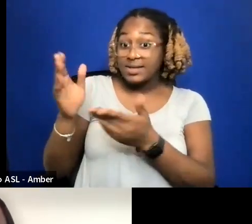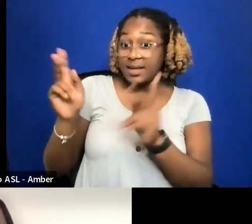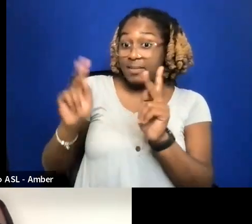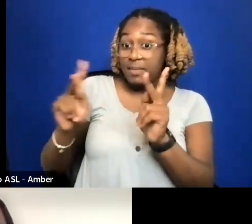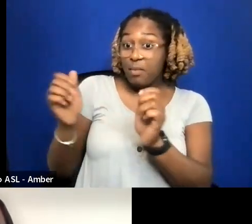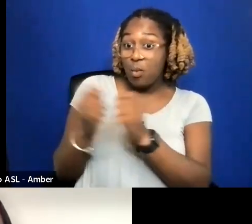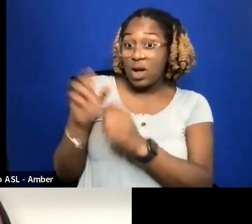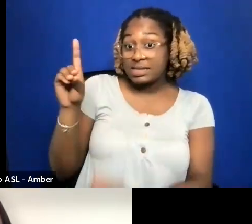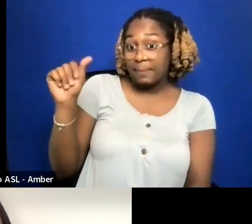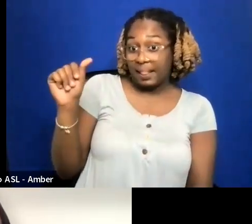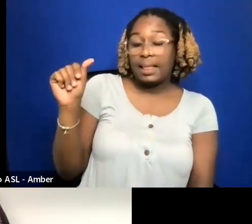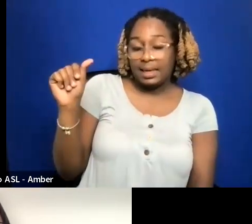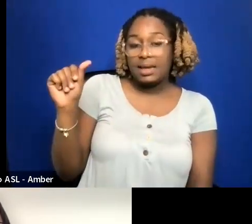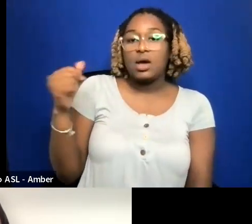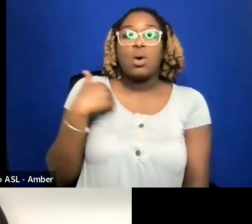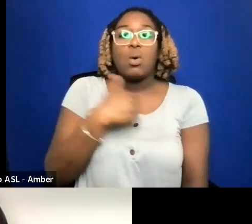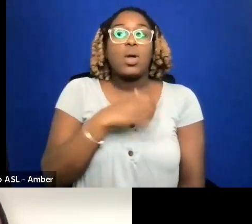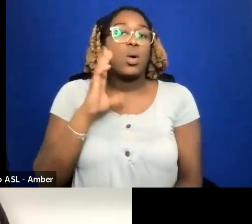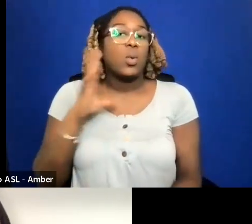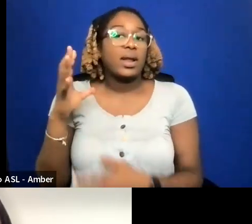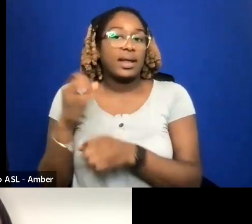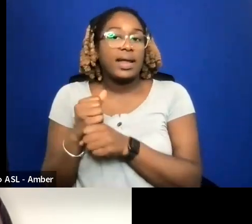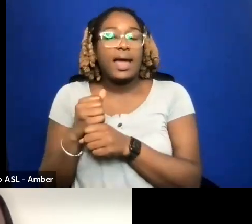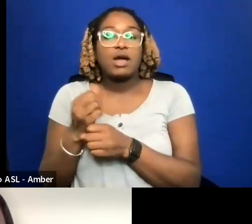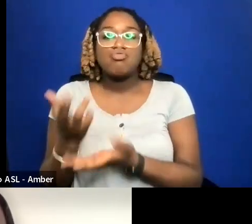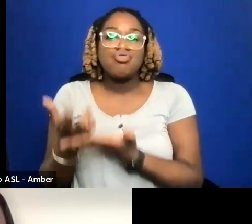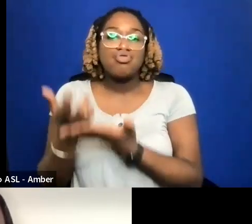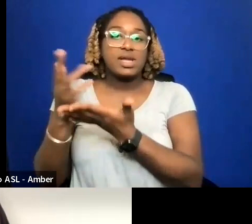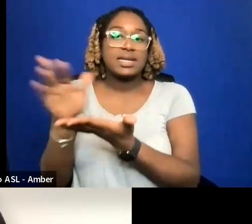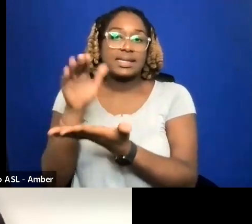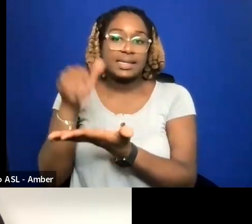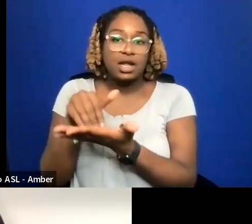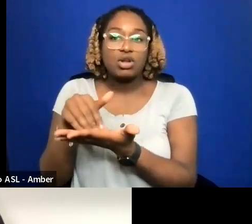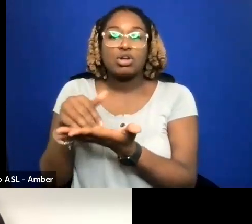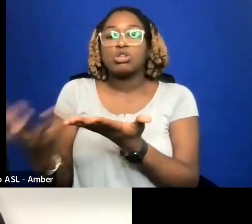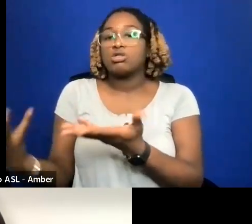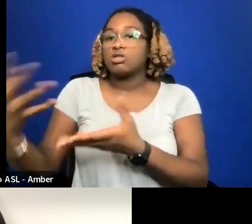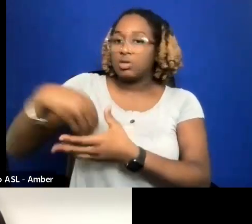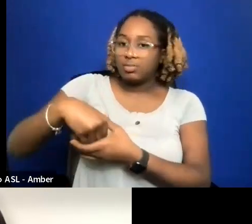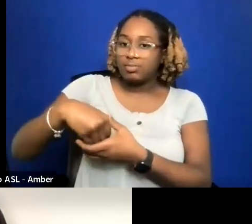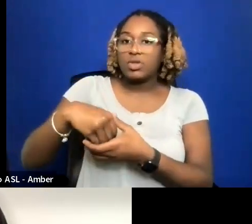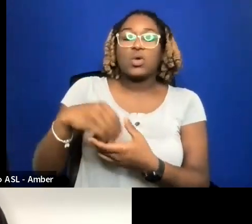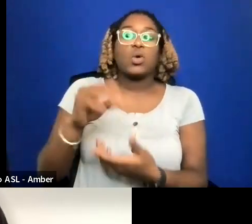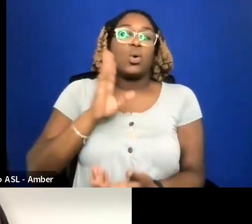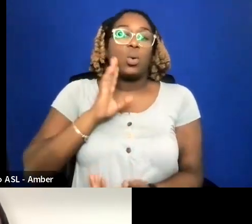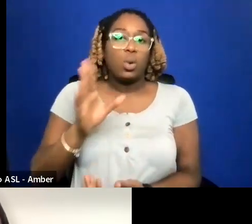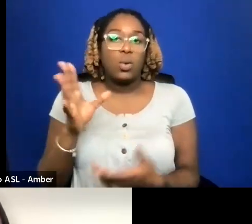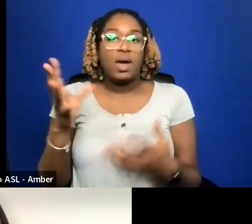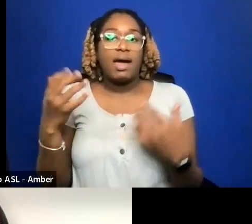WOULD GET REHABILITATION CENTERS INVOLVED. WE WOULD GET GOVERNMENT SERVICES INVOLVED.